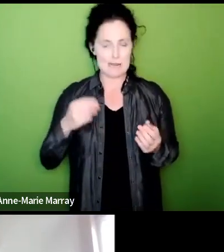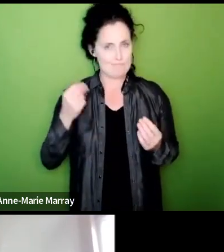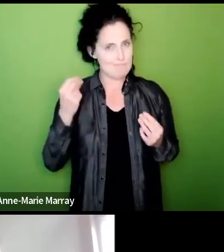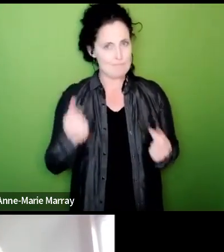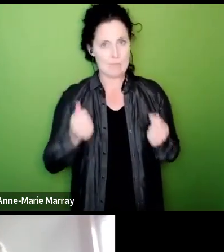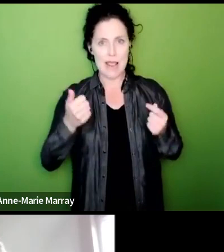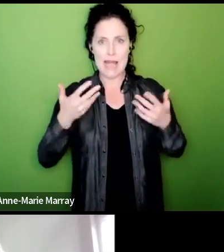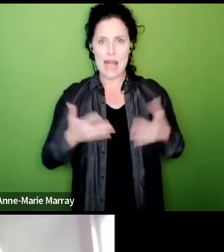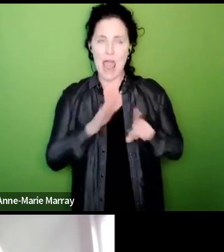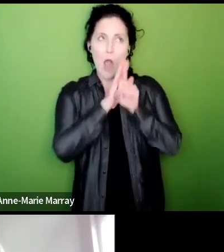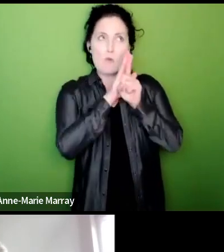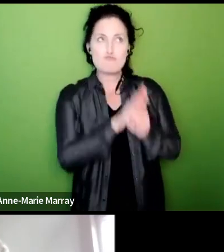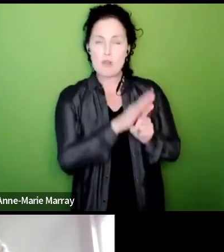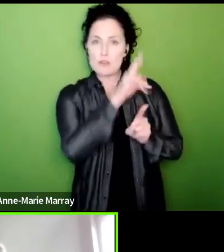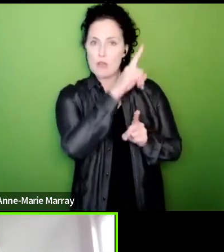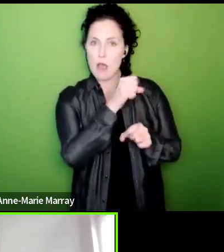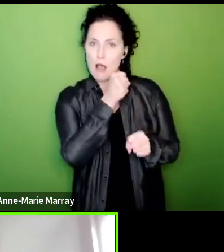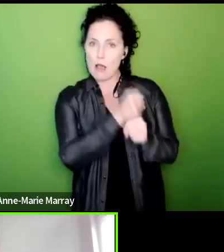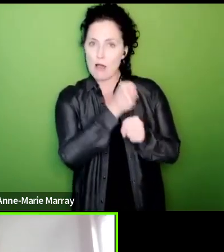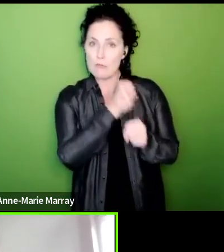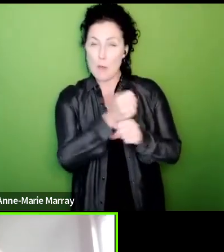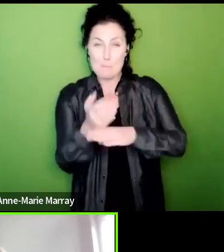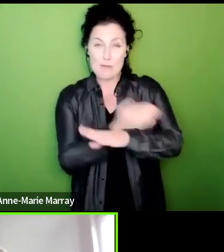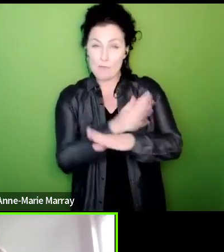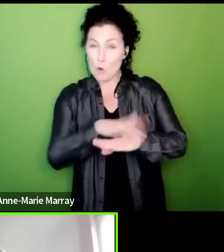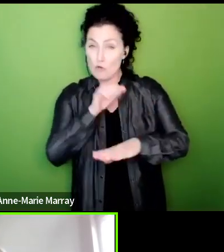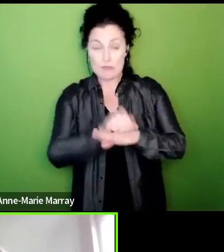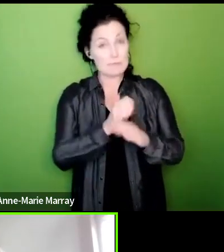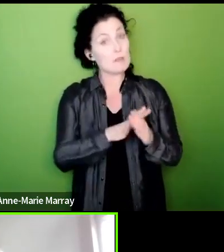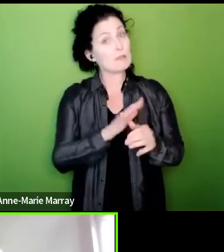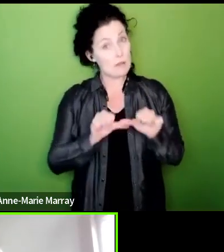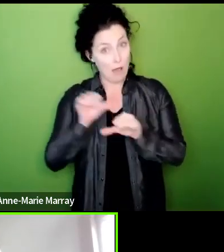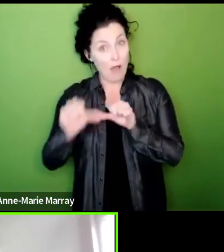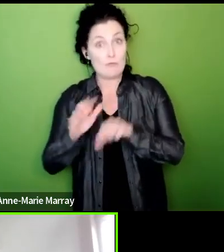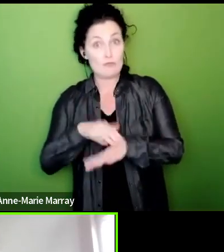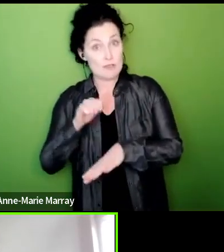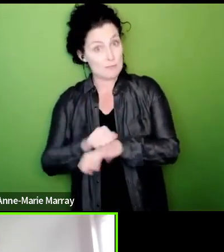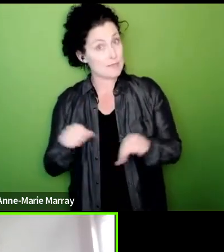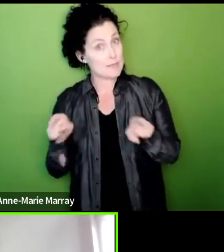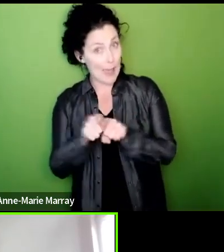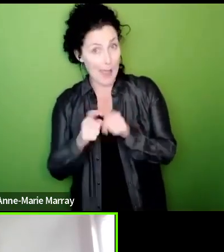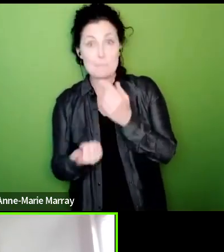on the government this side of Christmas and into the new year because they represent some of the